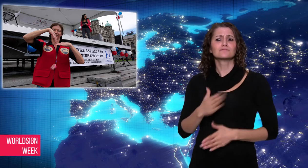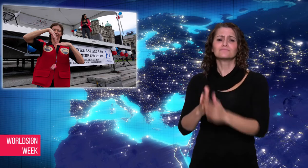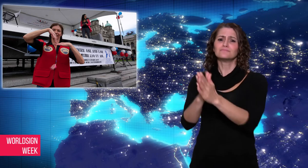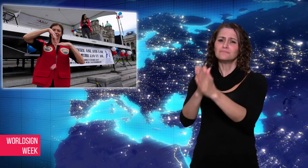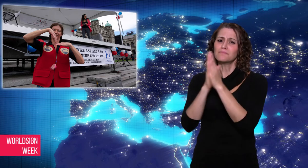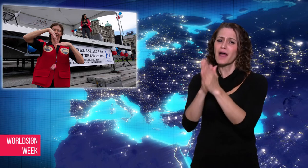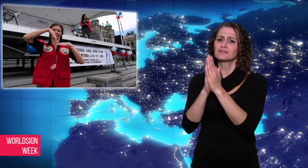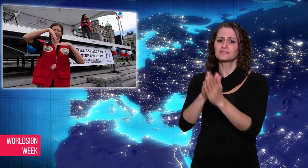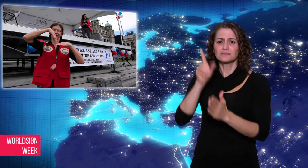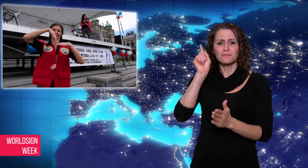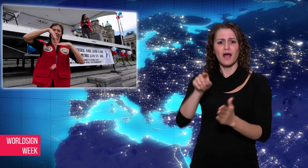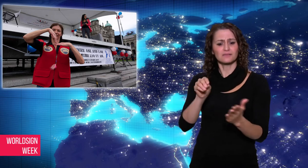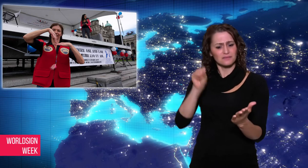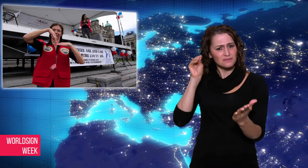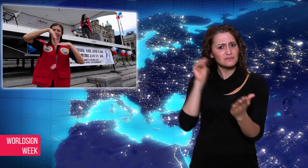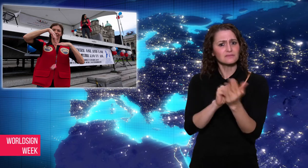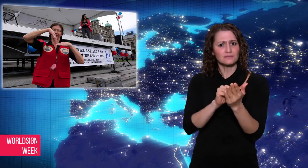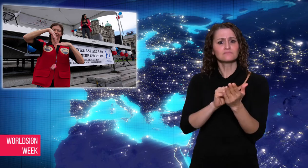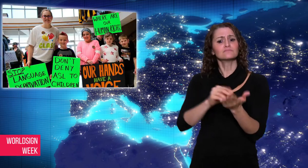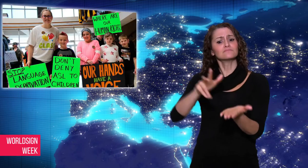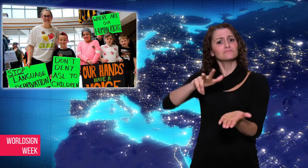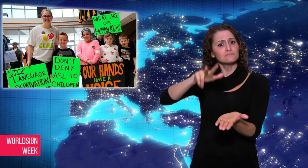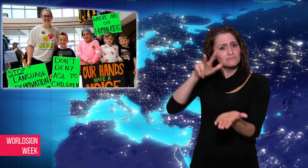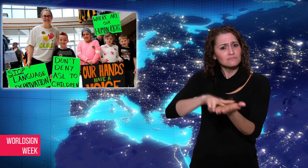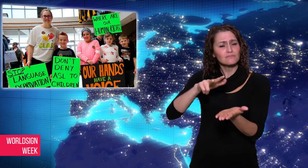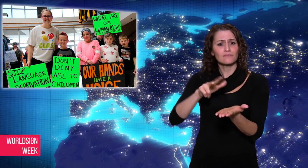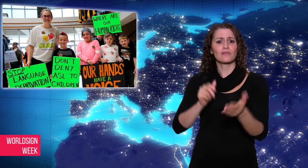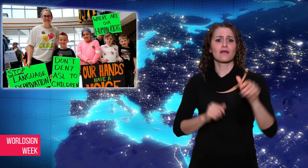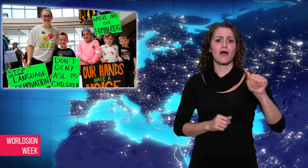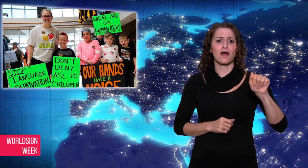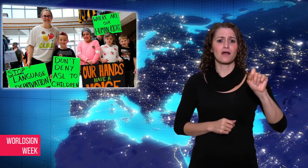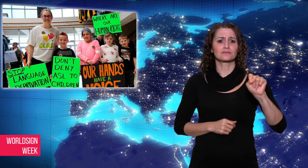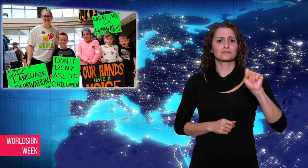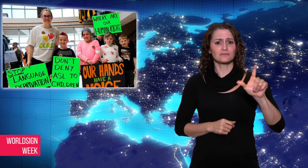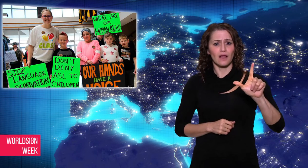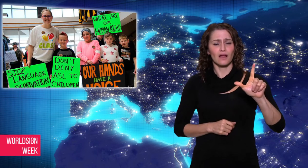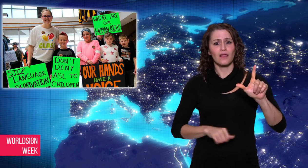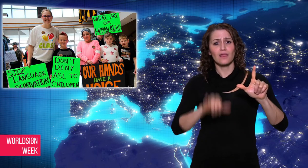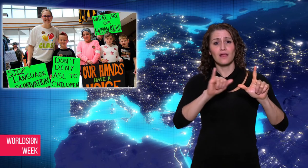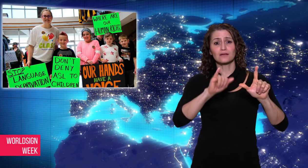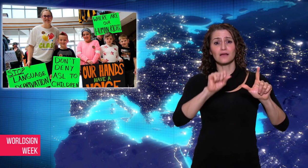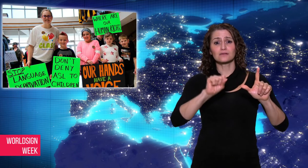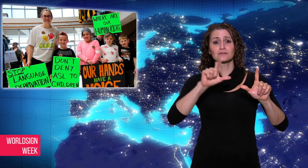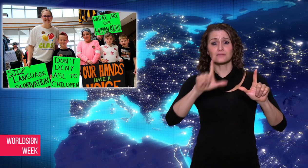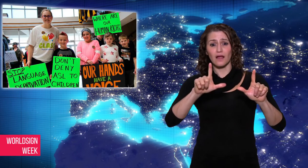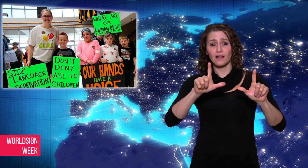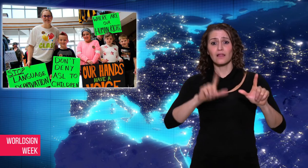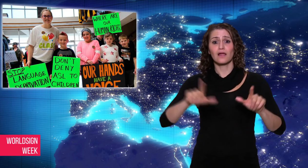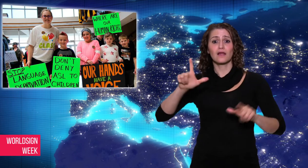ASL, ISL, and LSQ as official